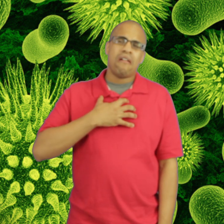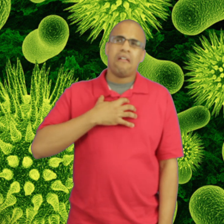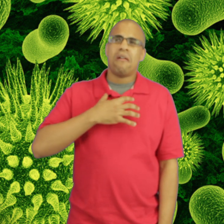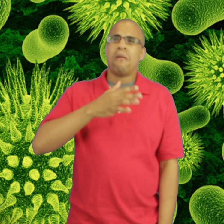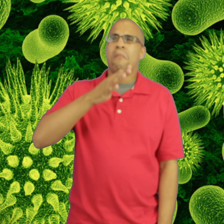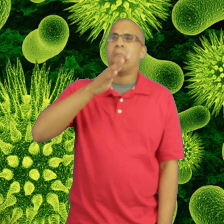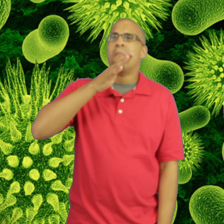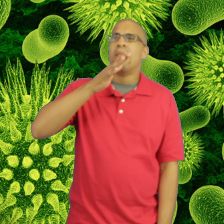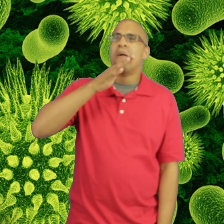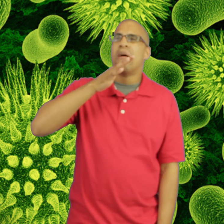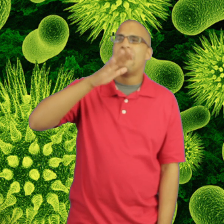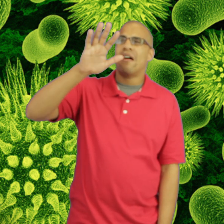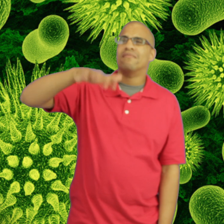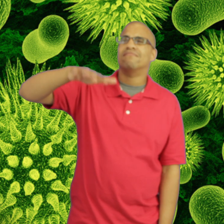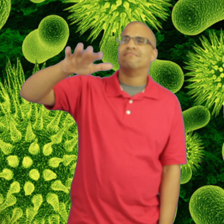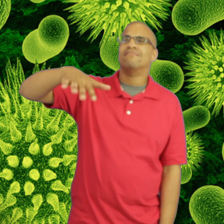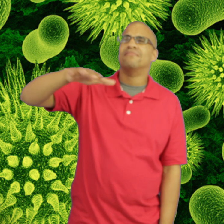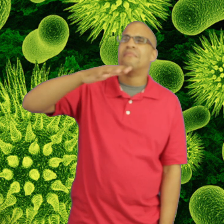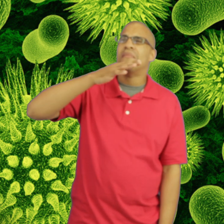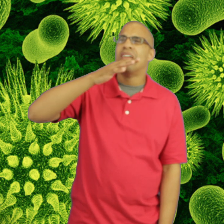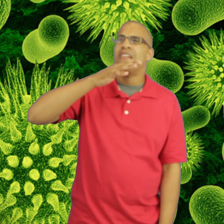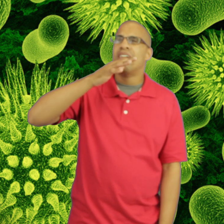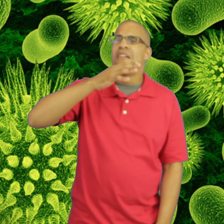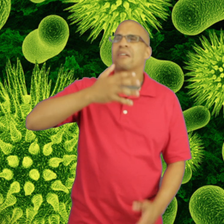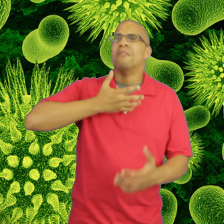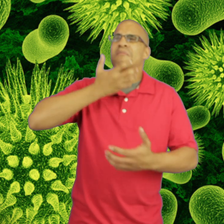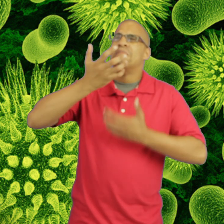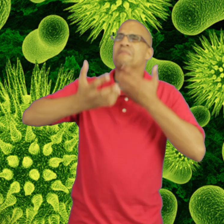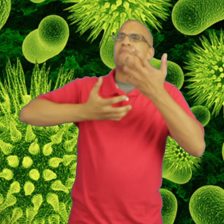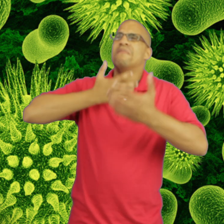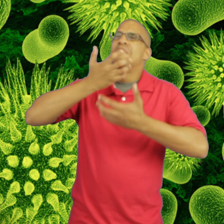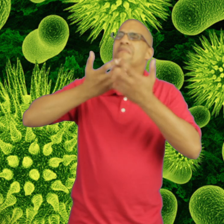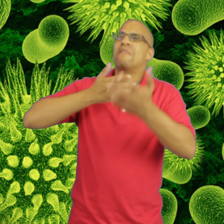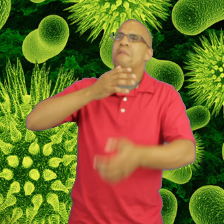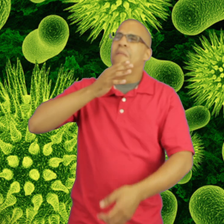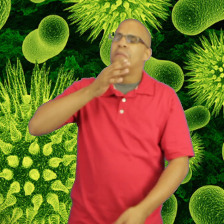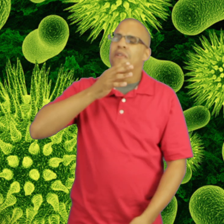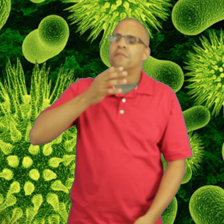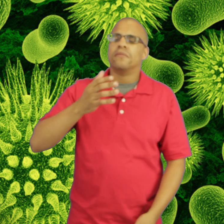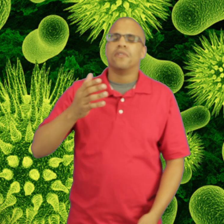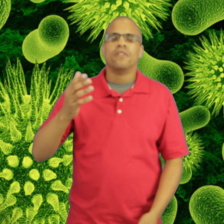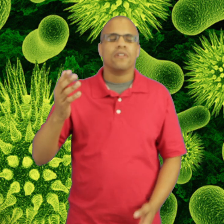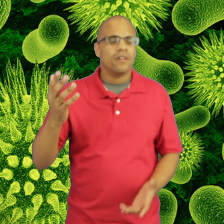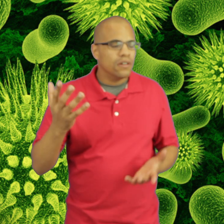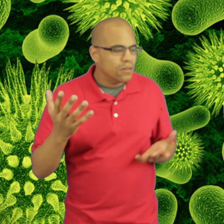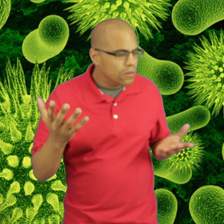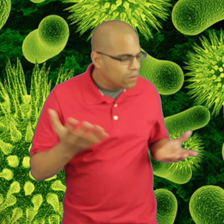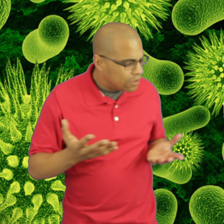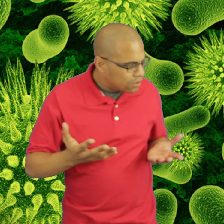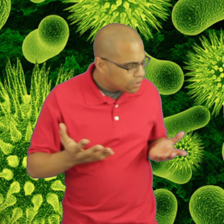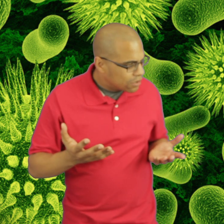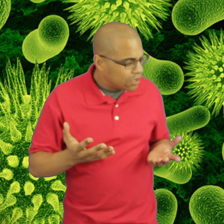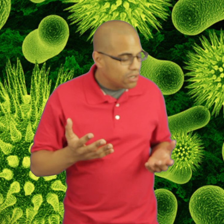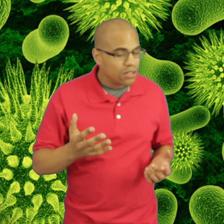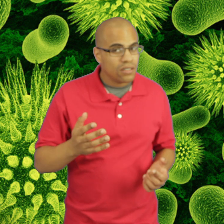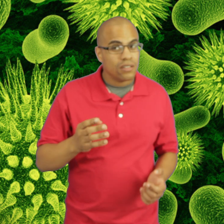I'm calling to my mom and screaming for her to come here "What"? She says